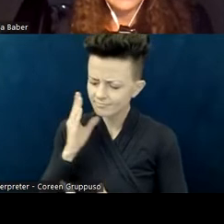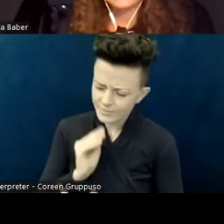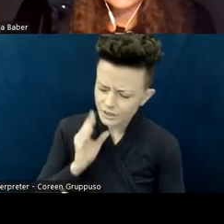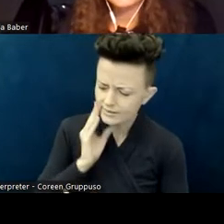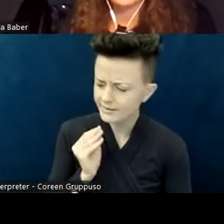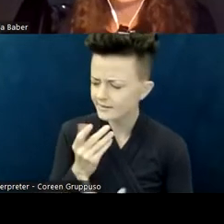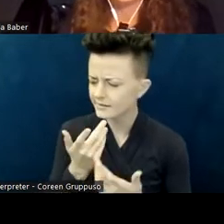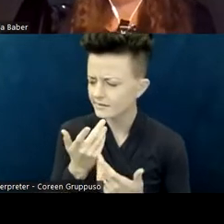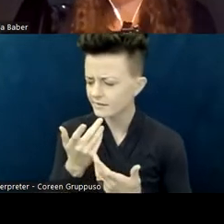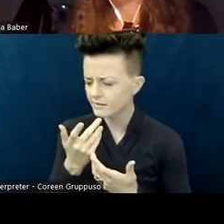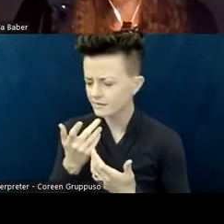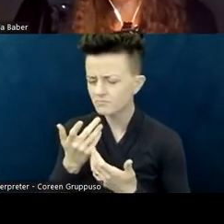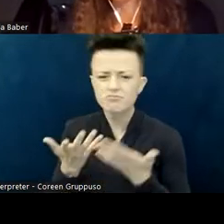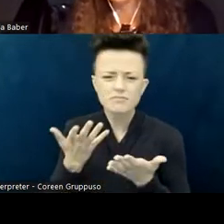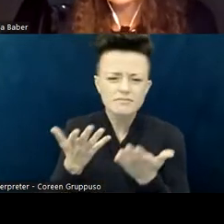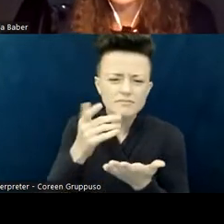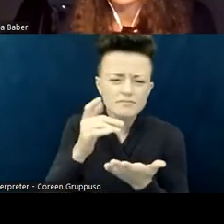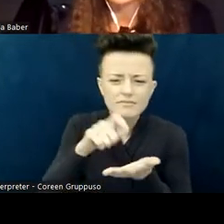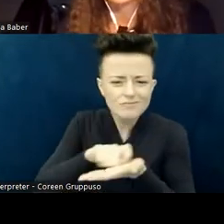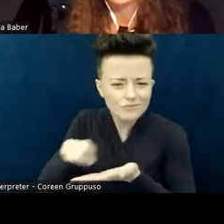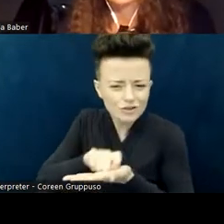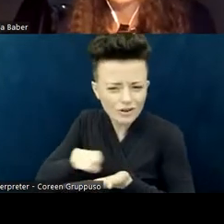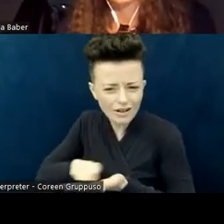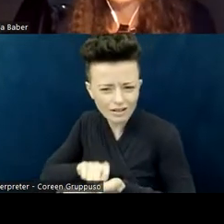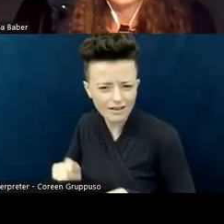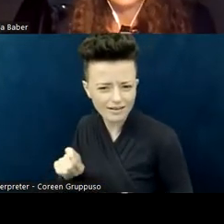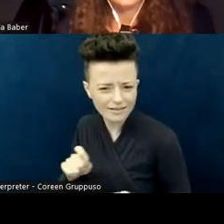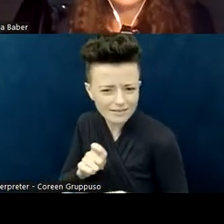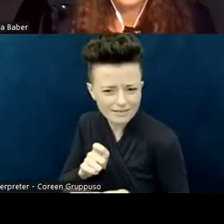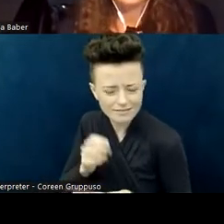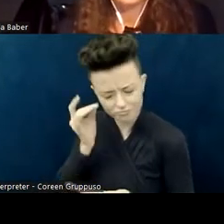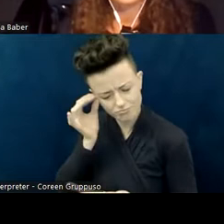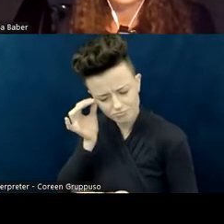perhaps journaling or recording your own experiences